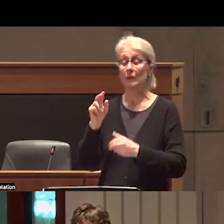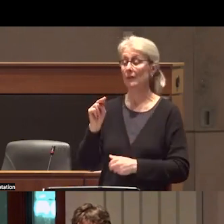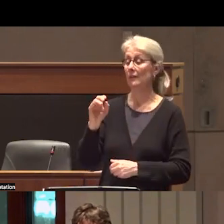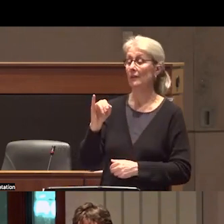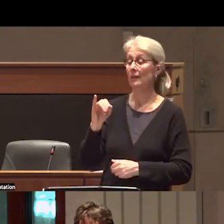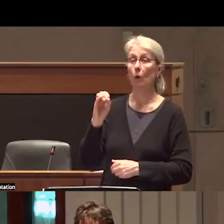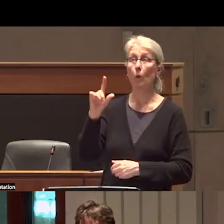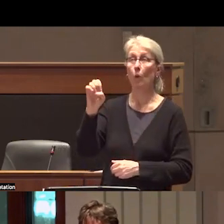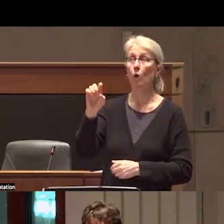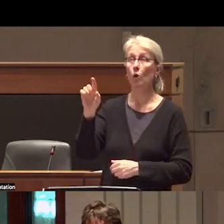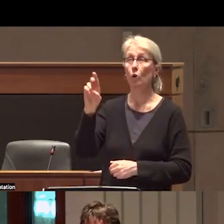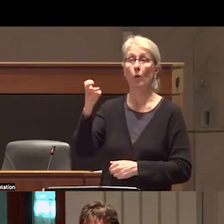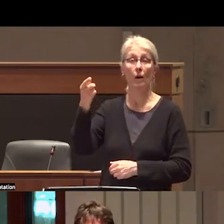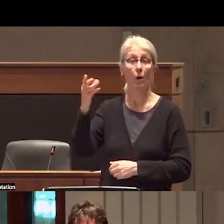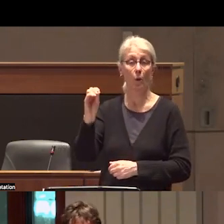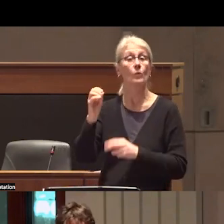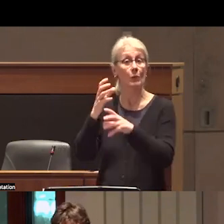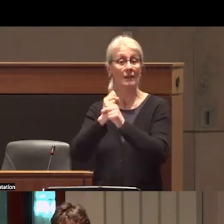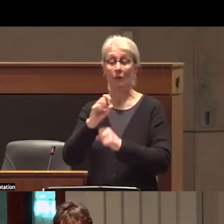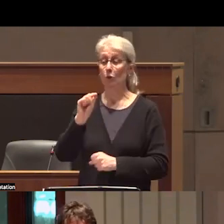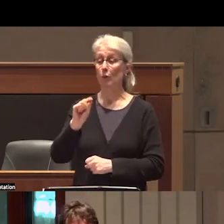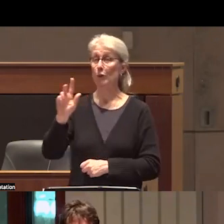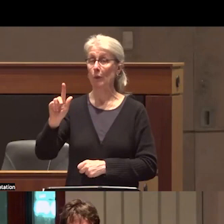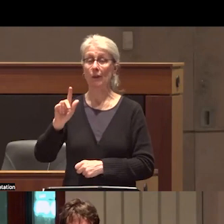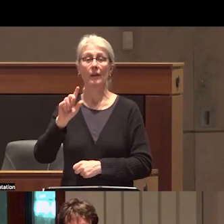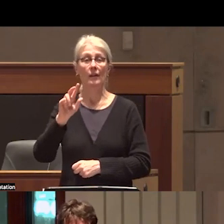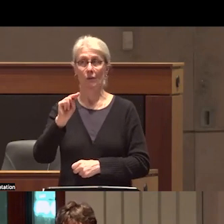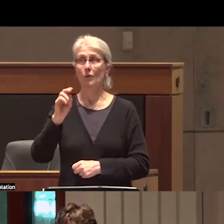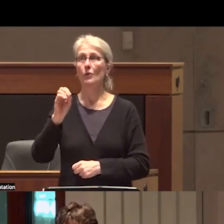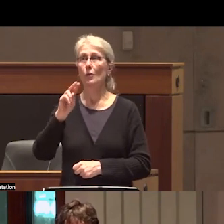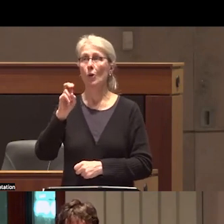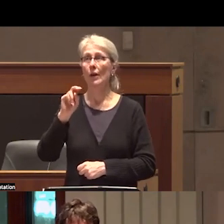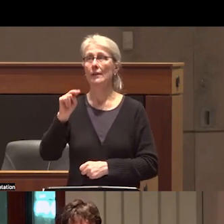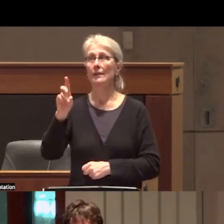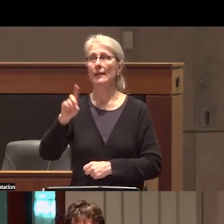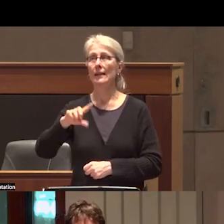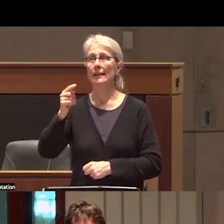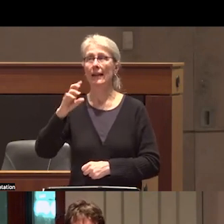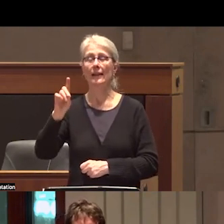loango as the recipient of the 2023 Nora's and Ted Sterling prize and supportive controversy for her